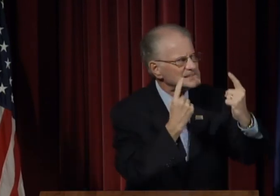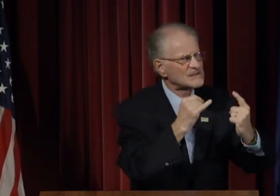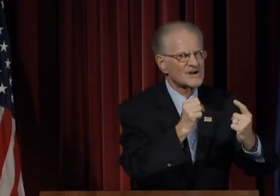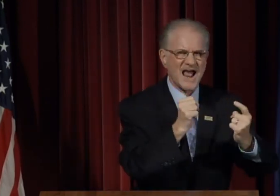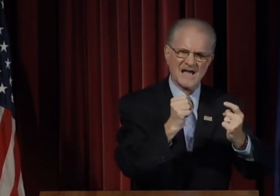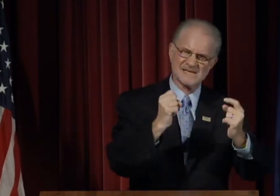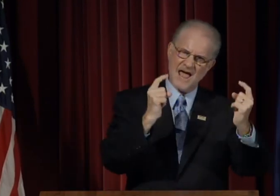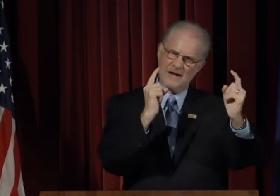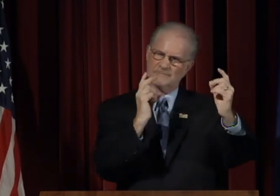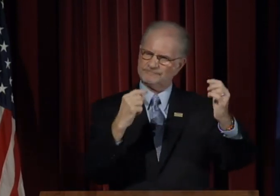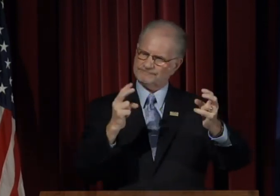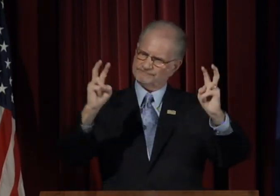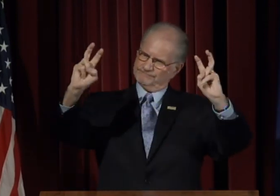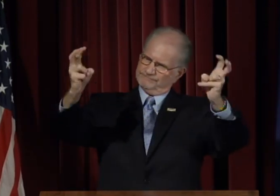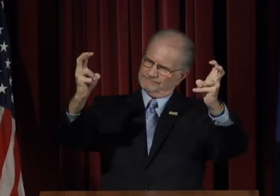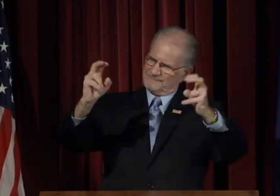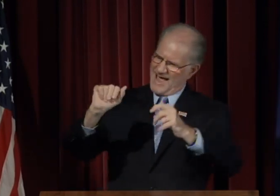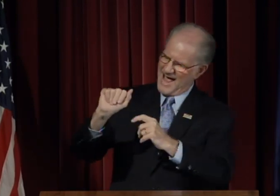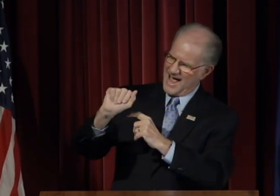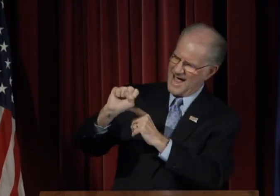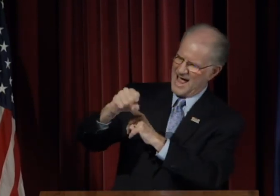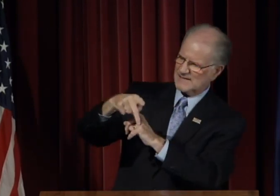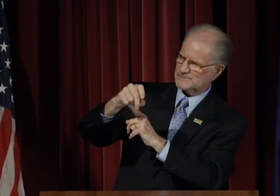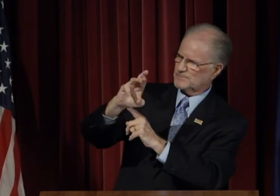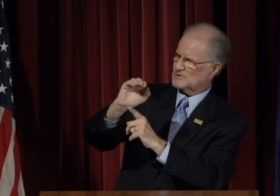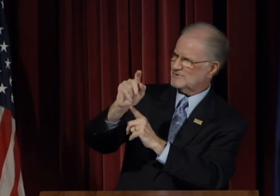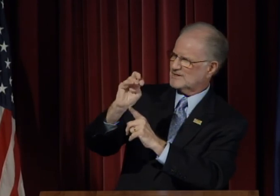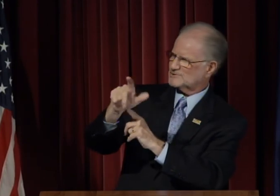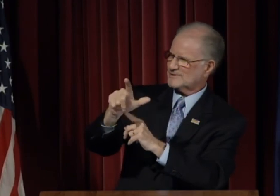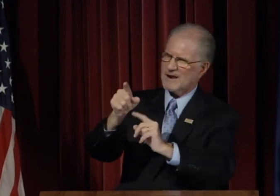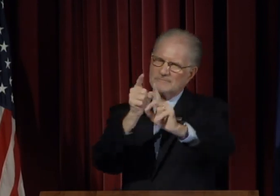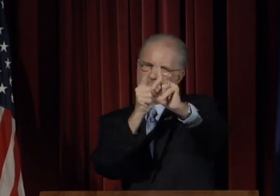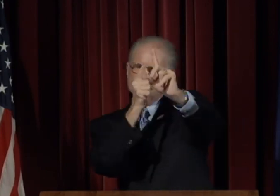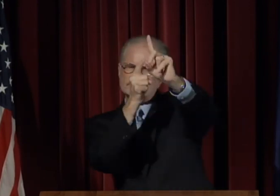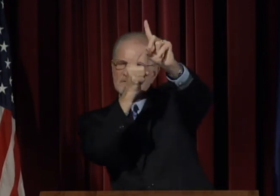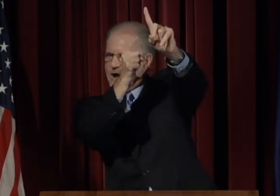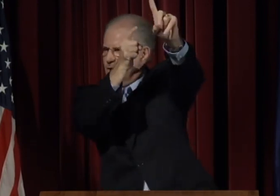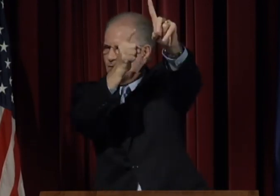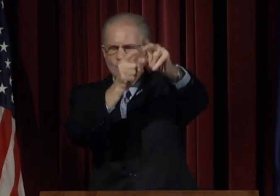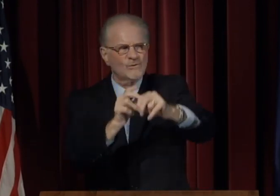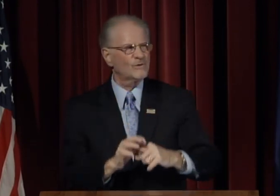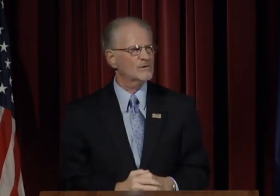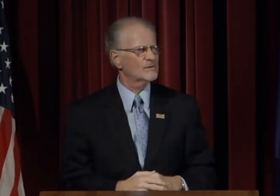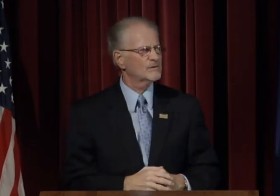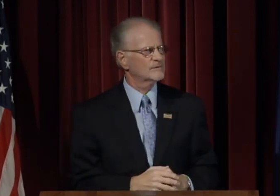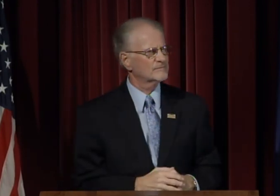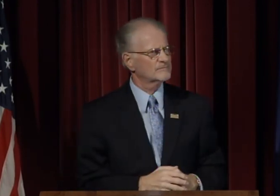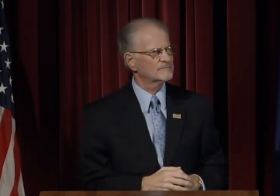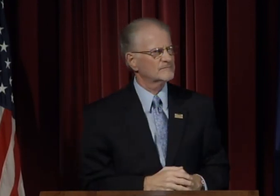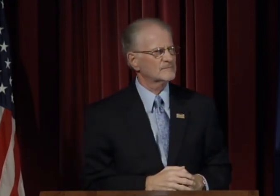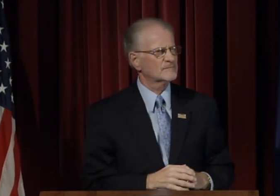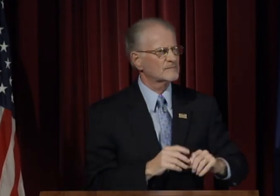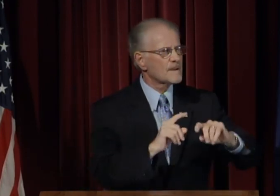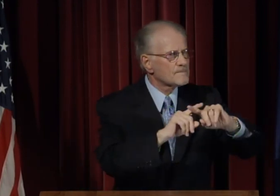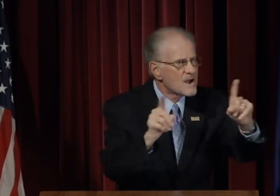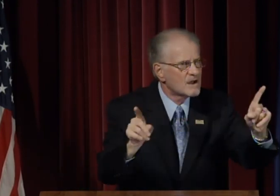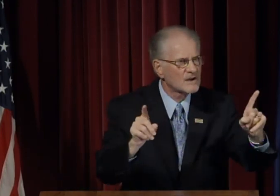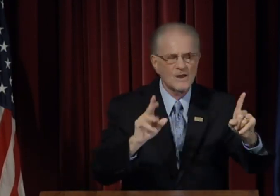Some have said we should consider it as an 'aspirational' goal.